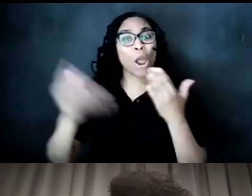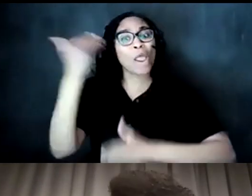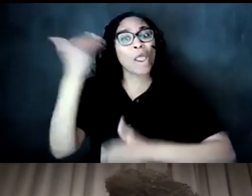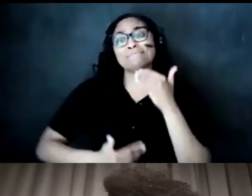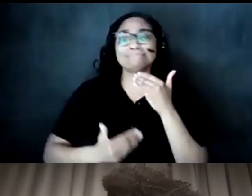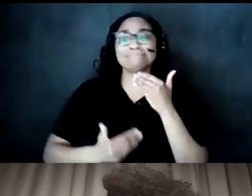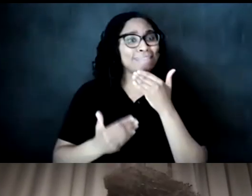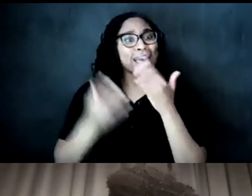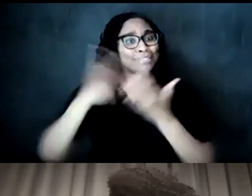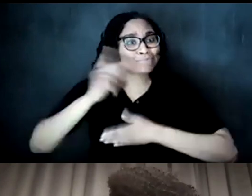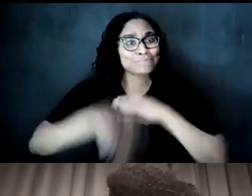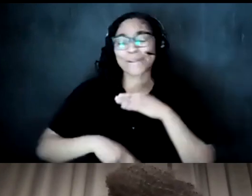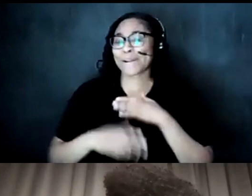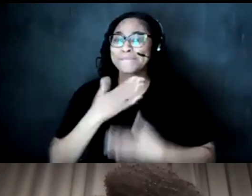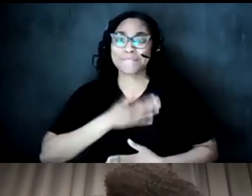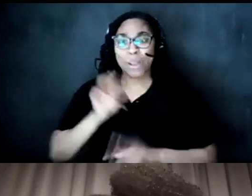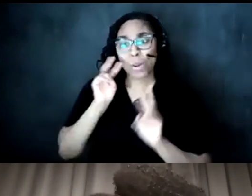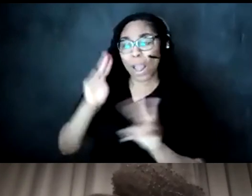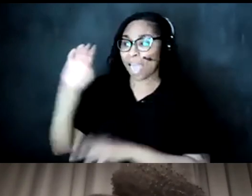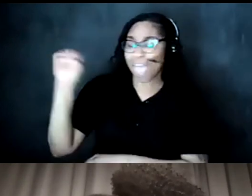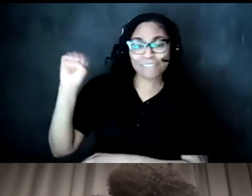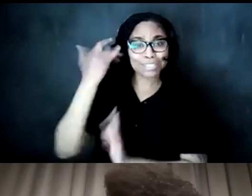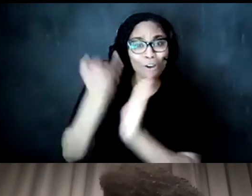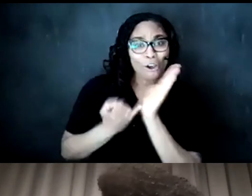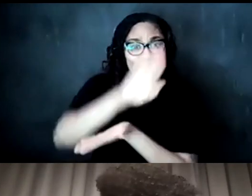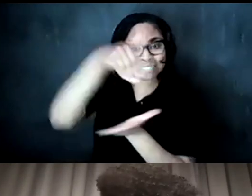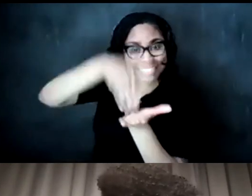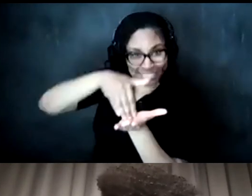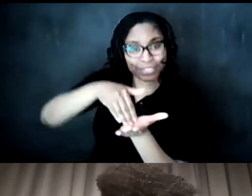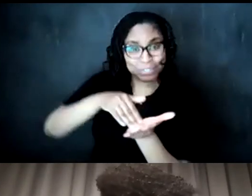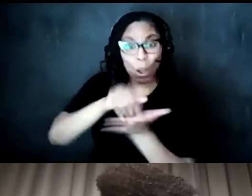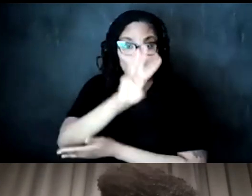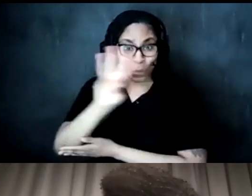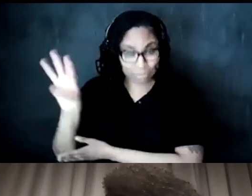look out you know for us on the edvision art center uh website um the evidence arts center